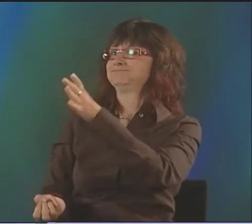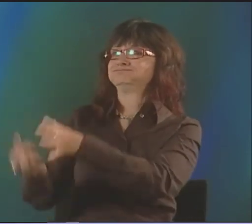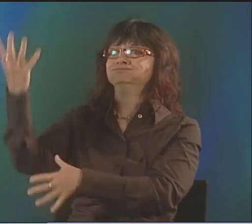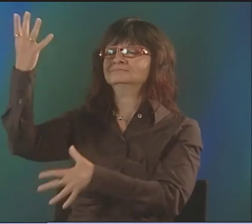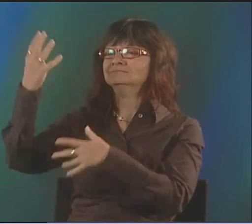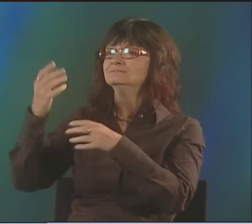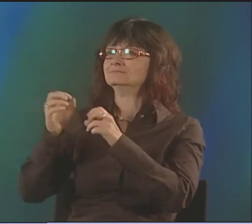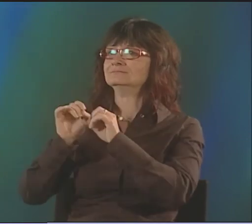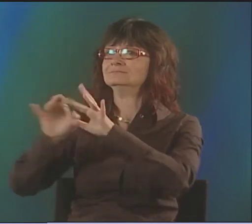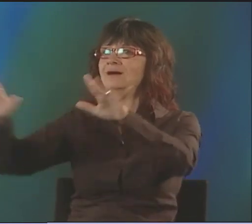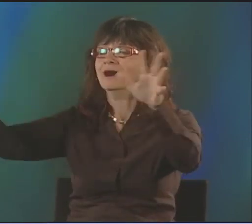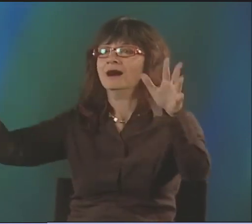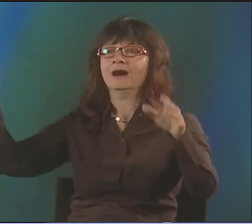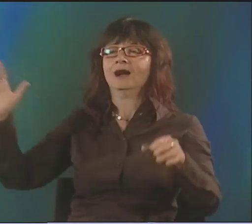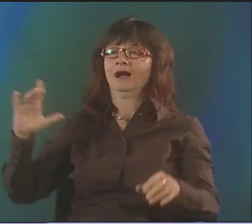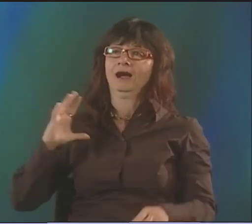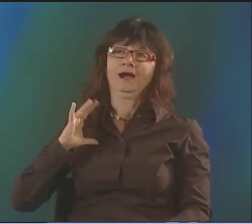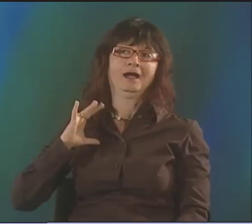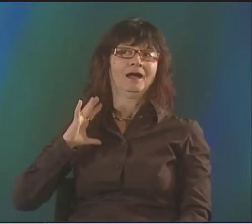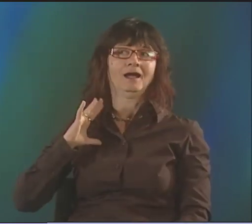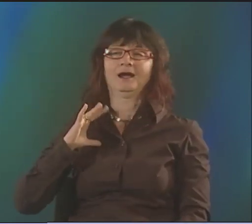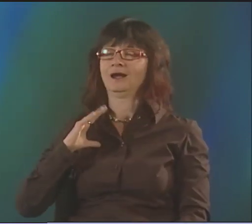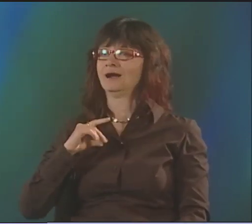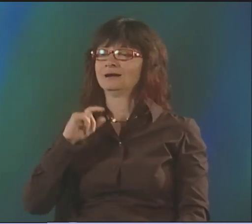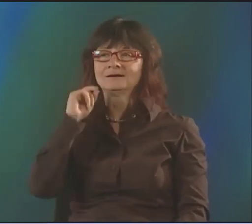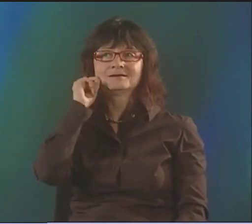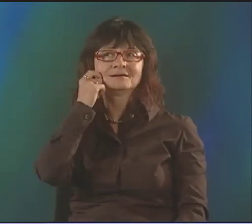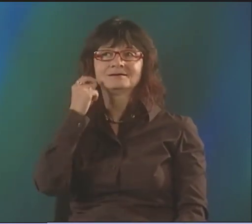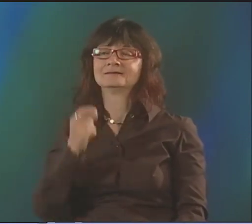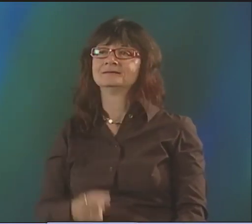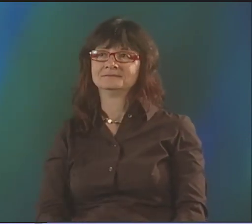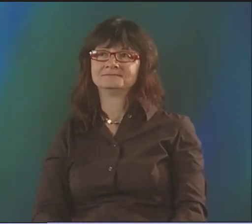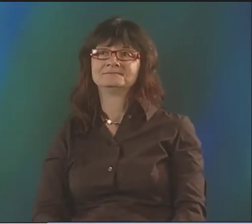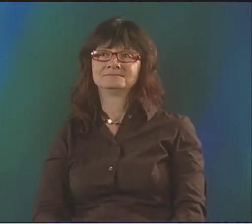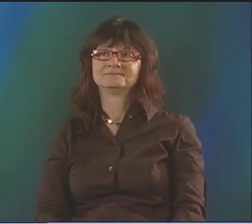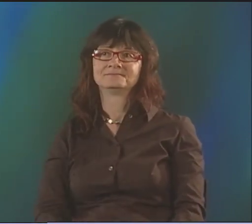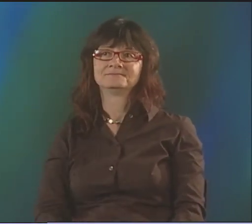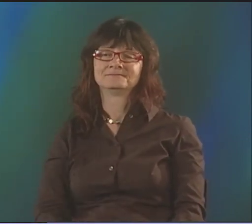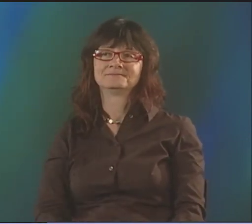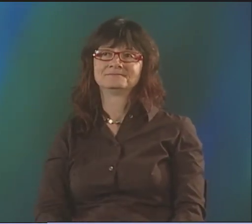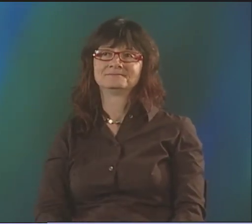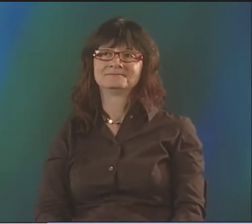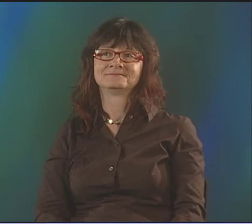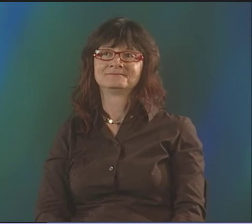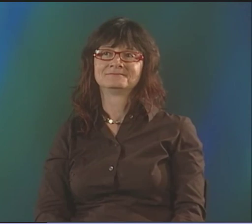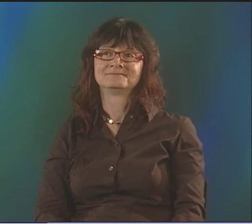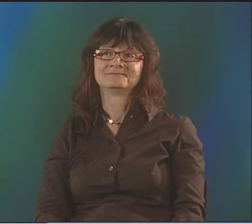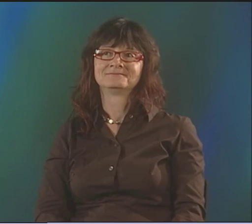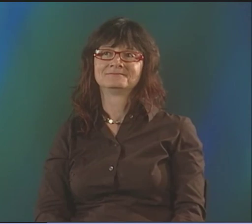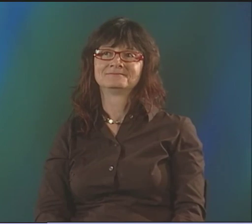IN ALL THE DIFFERENT POETIC STYLES THAT I SAW. THEN I WENT TO DEAF WAY.